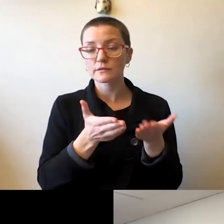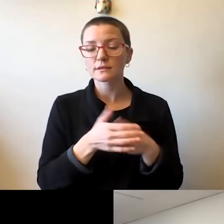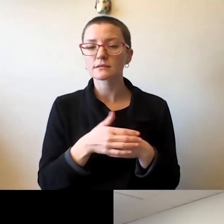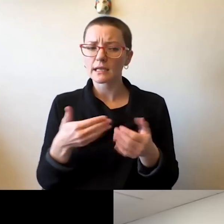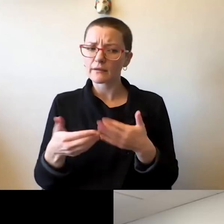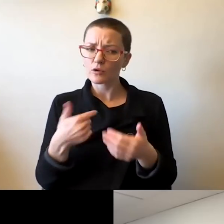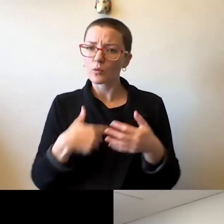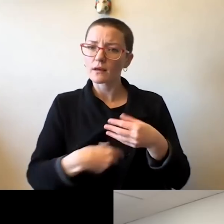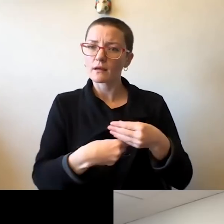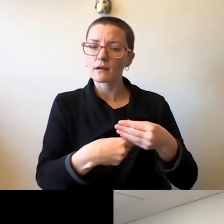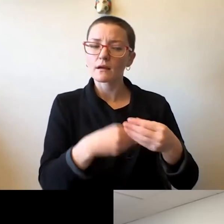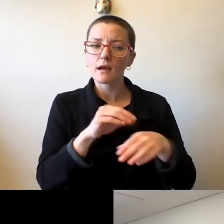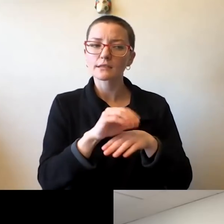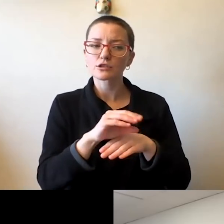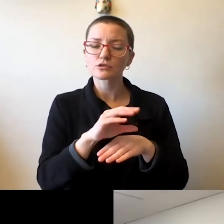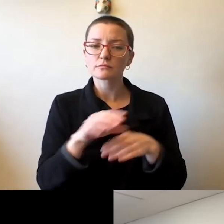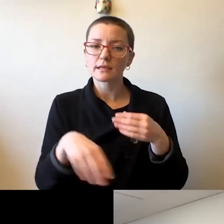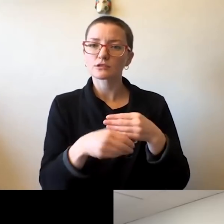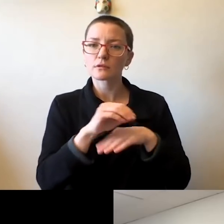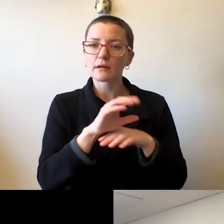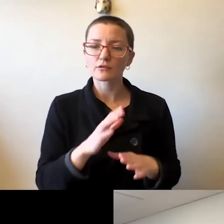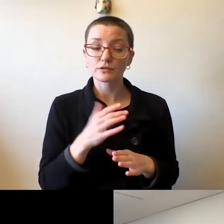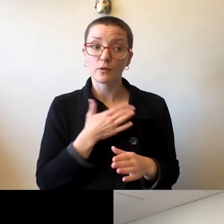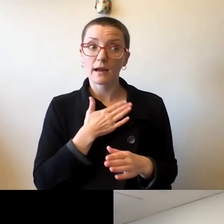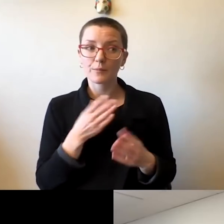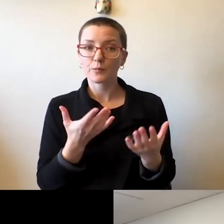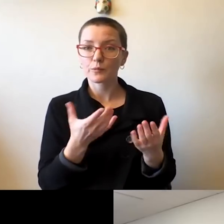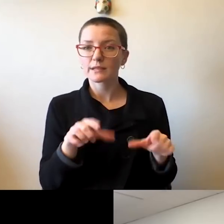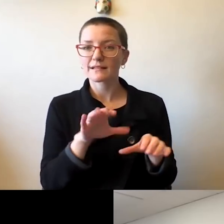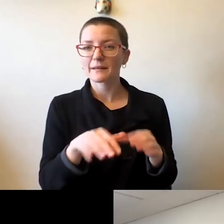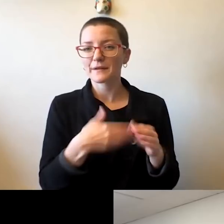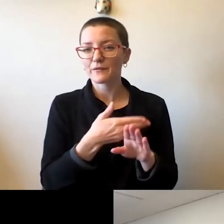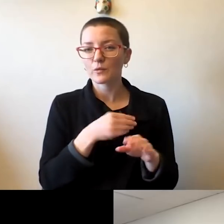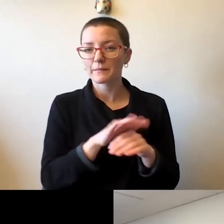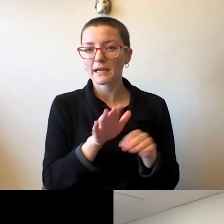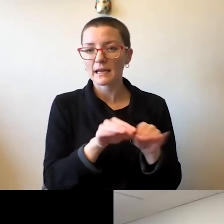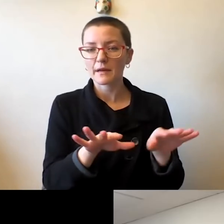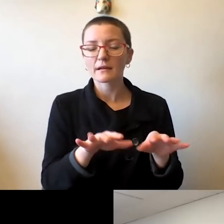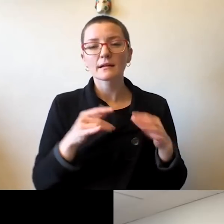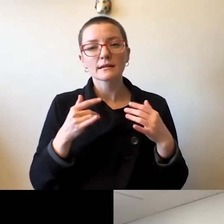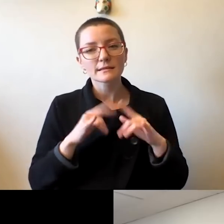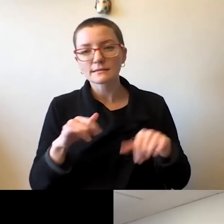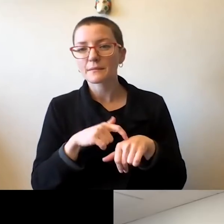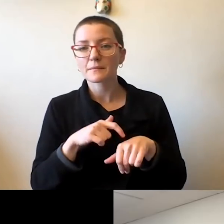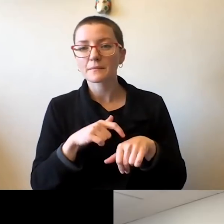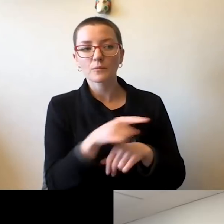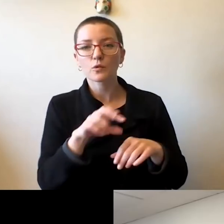We're glad that we did that before the pandemic. The resources needed to be invested to ensure